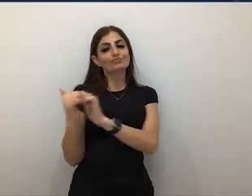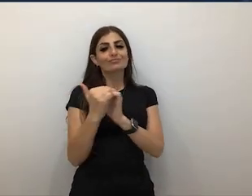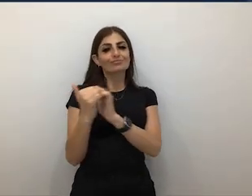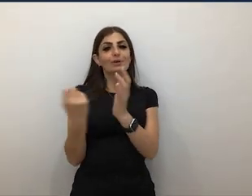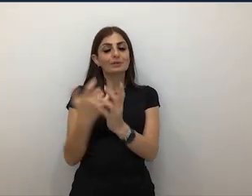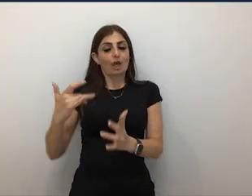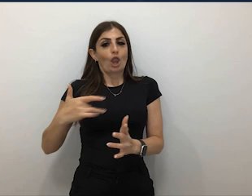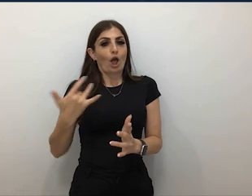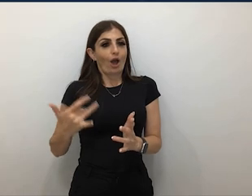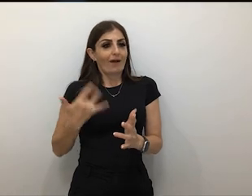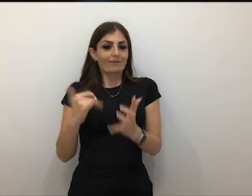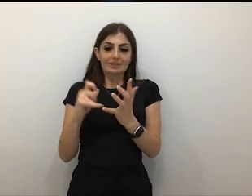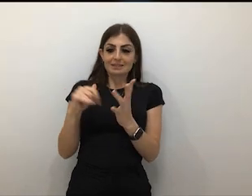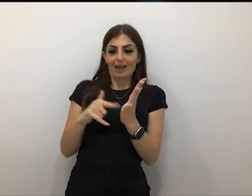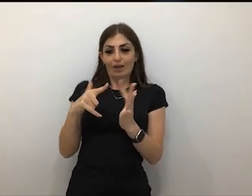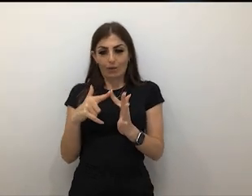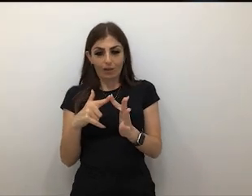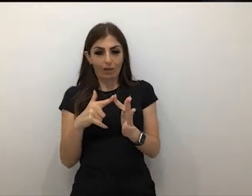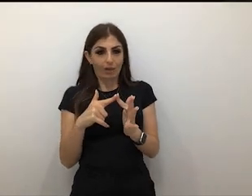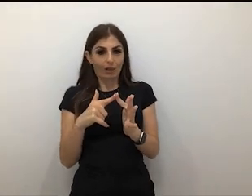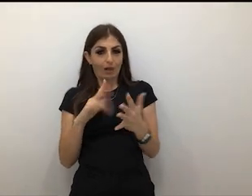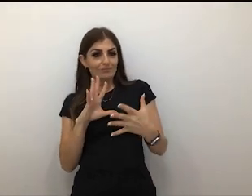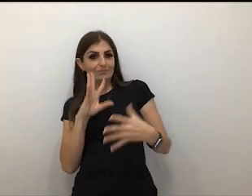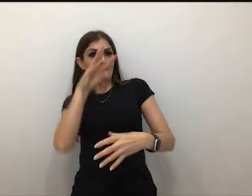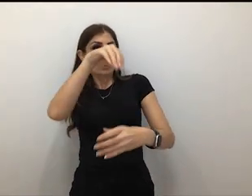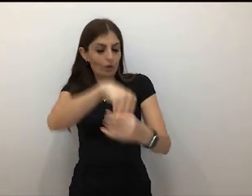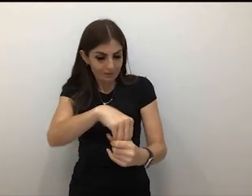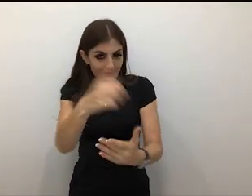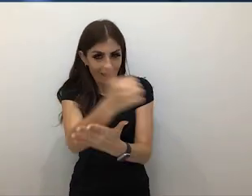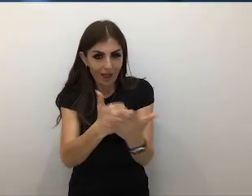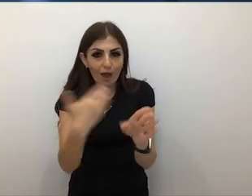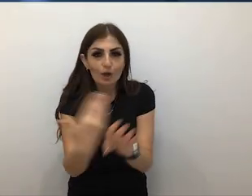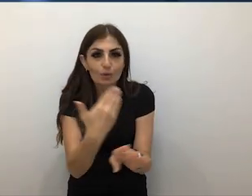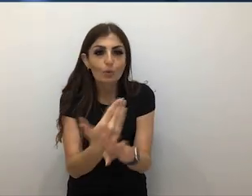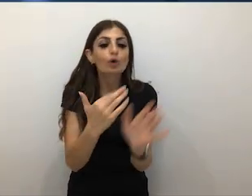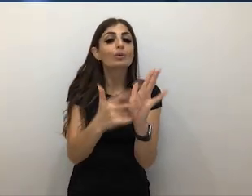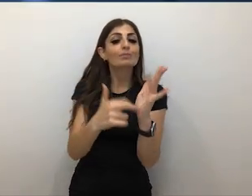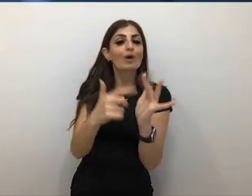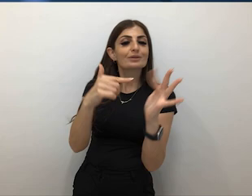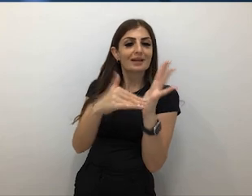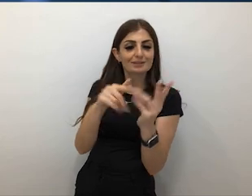emotive and immersive artworks. And I do that with Motez, and really excited